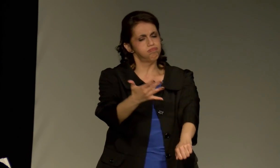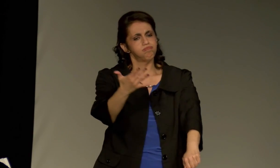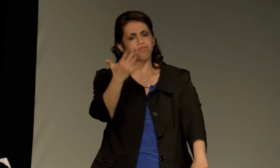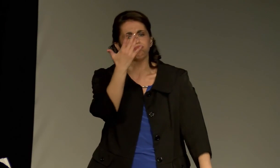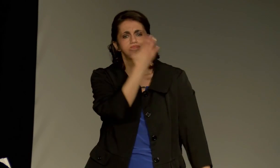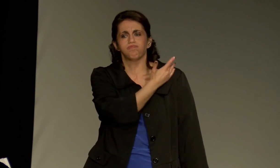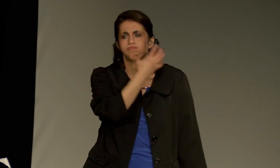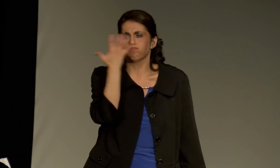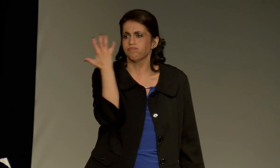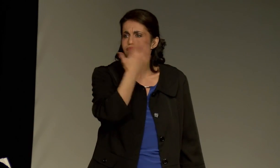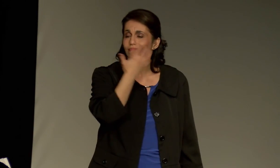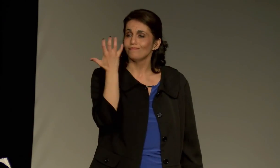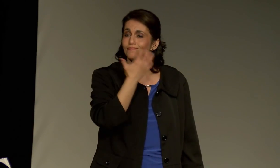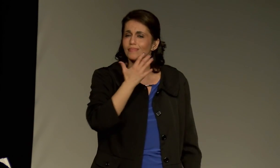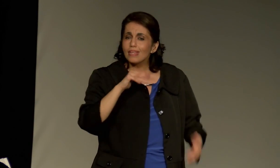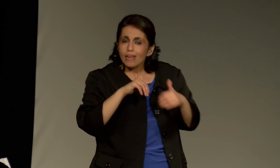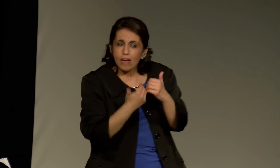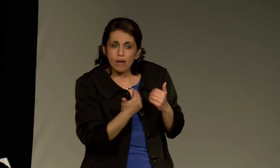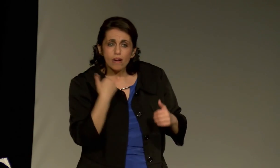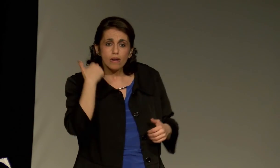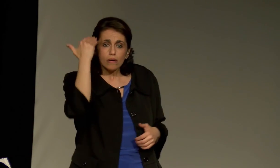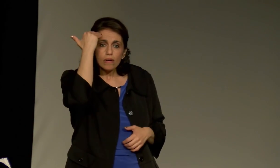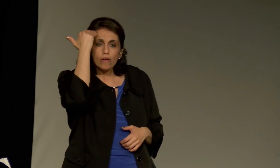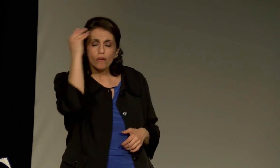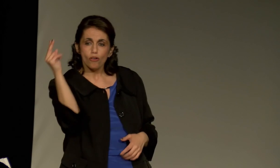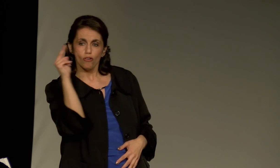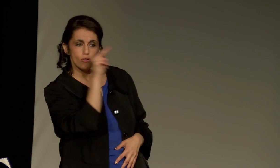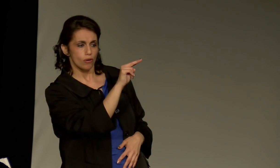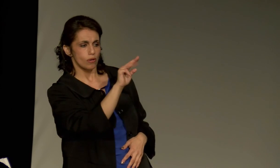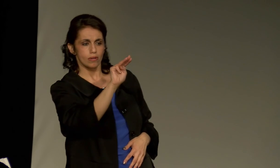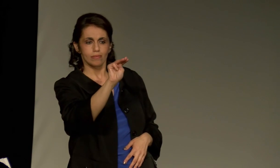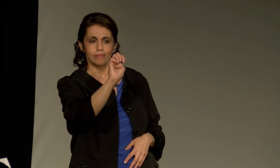people.